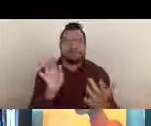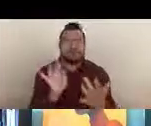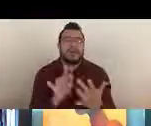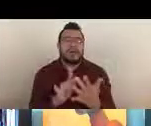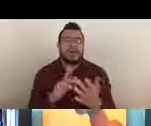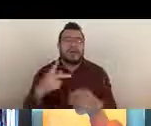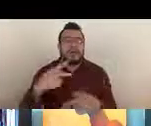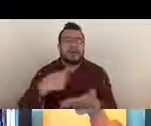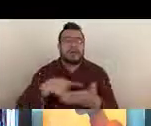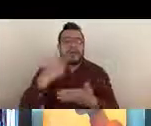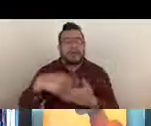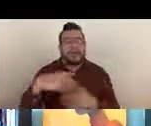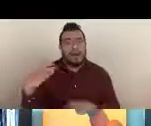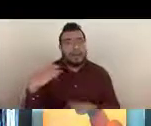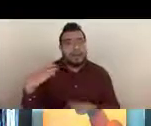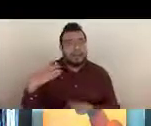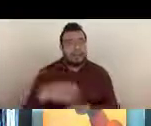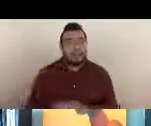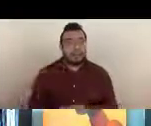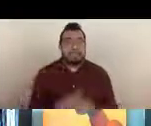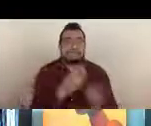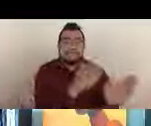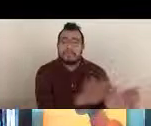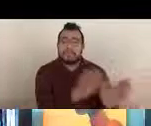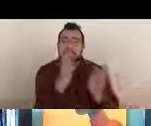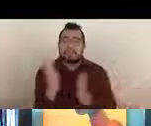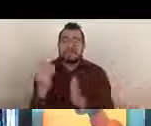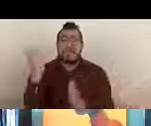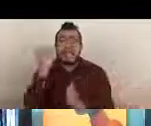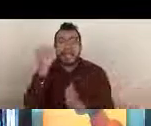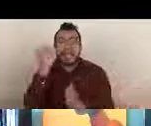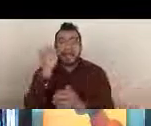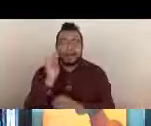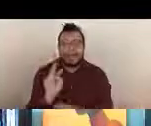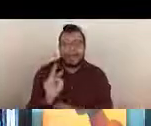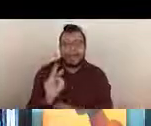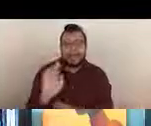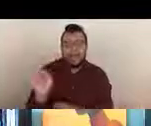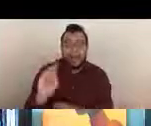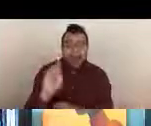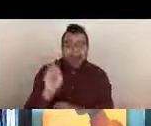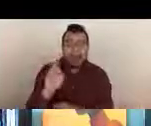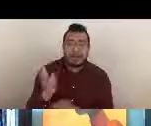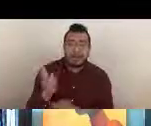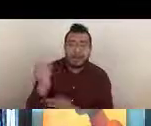Now if you have questions regarding what study section to submit your application to be reviewed at,